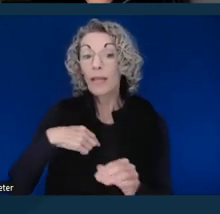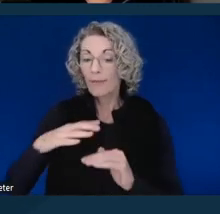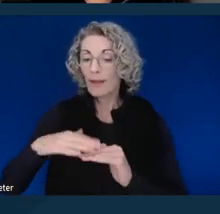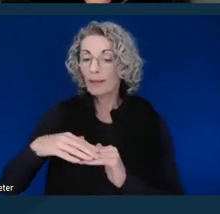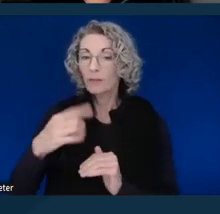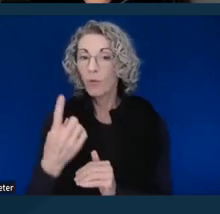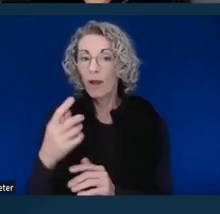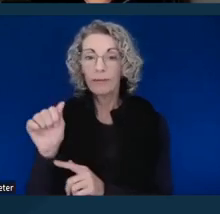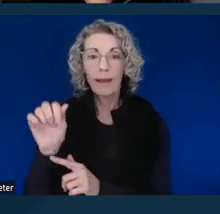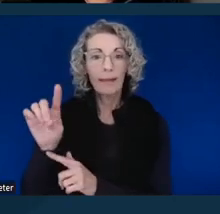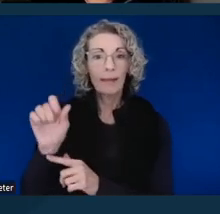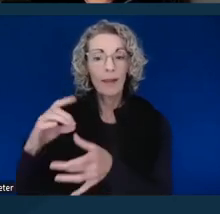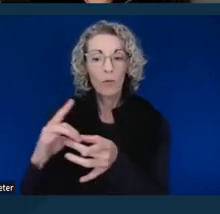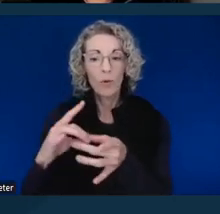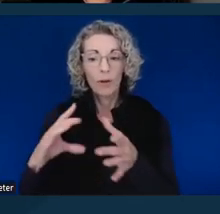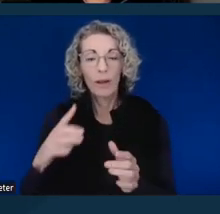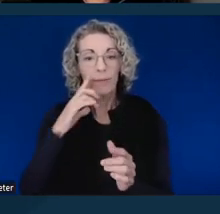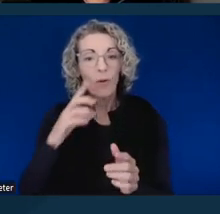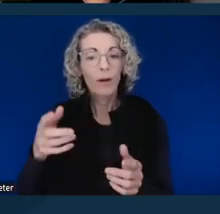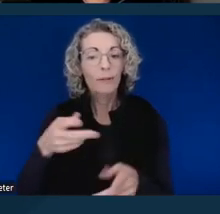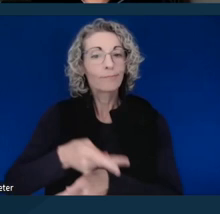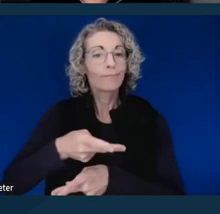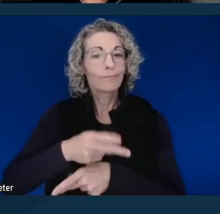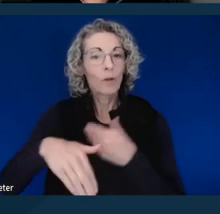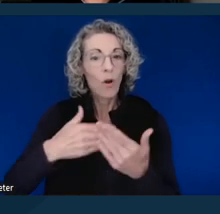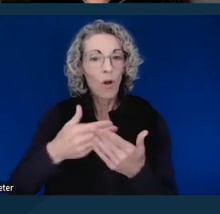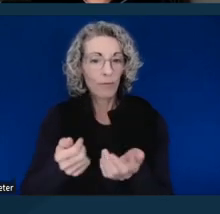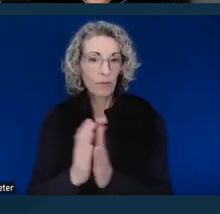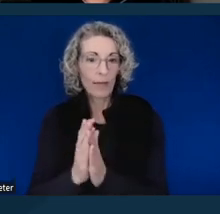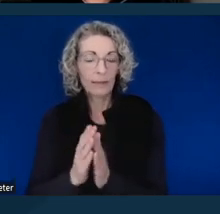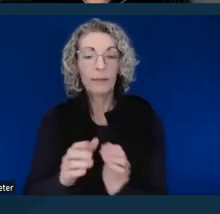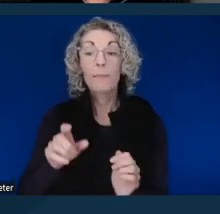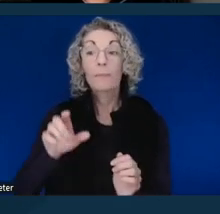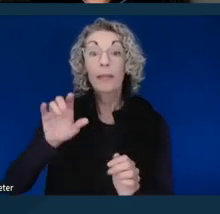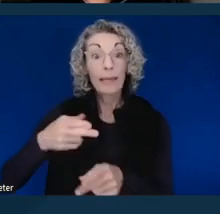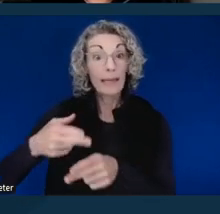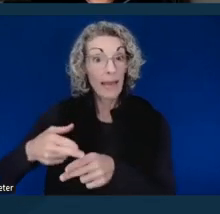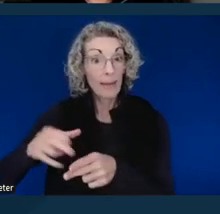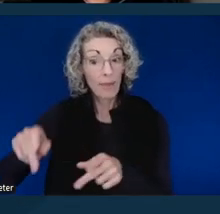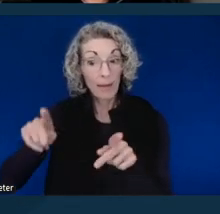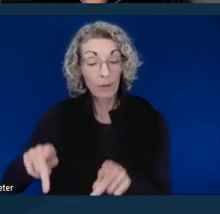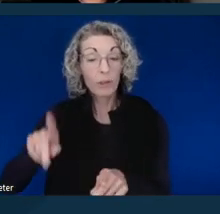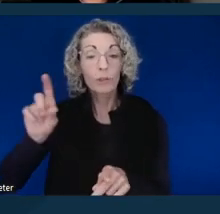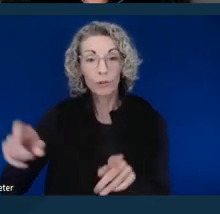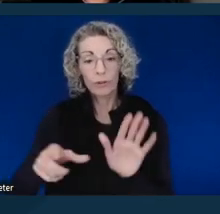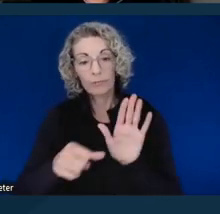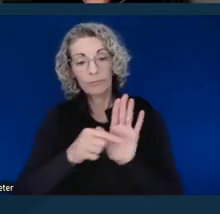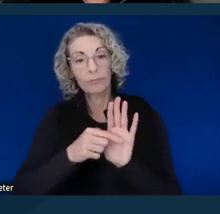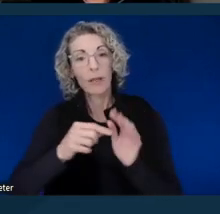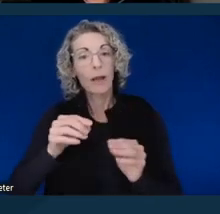to handle accommodation requests, and they're supposed to make the name of that person available to the public.